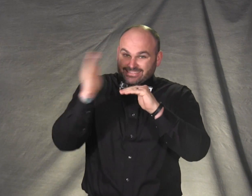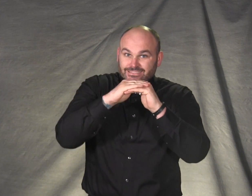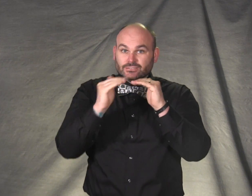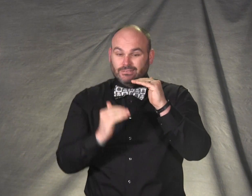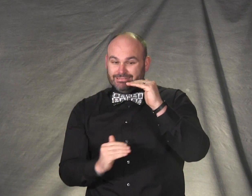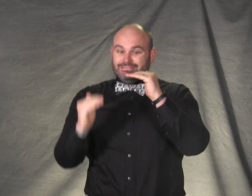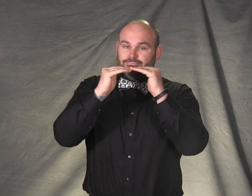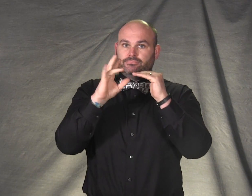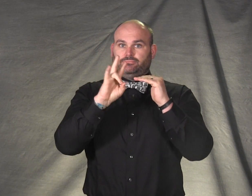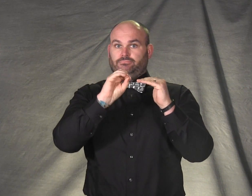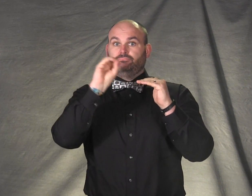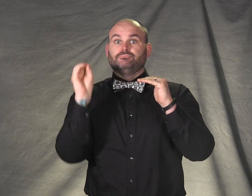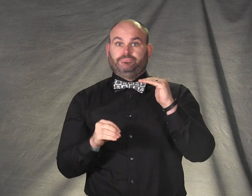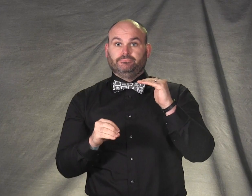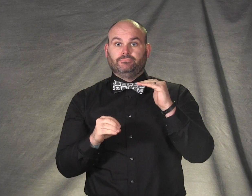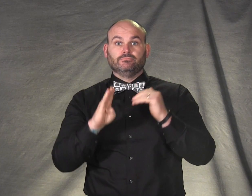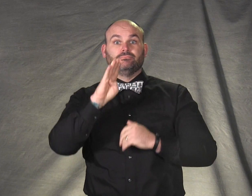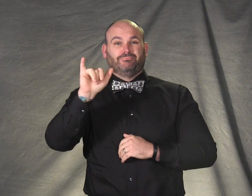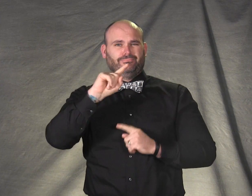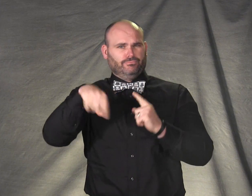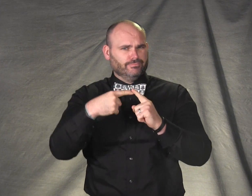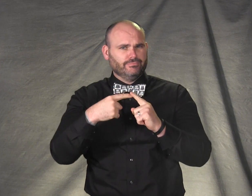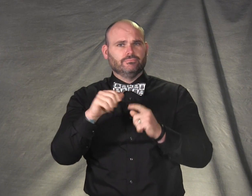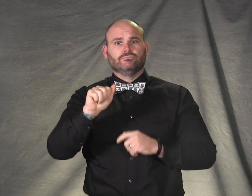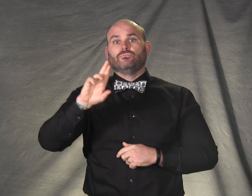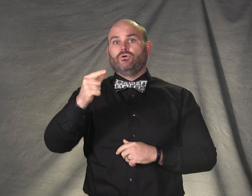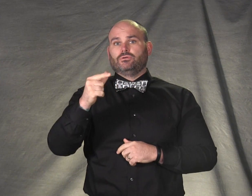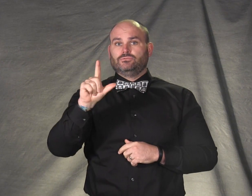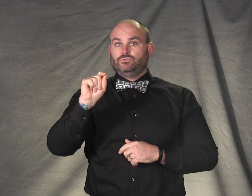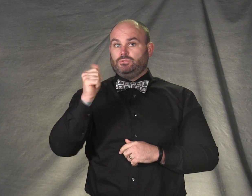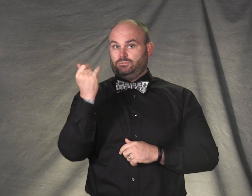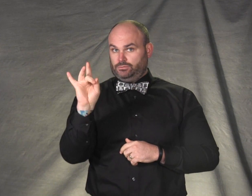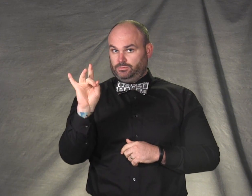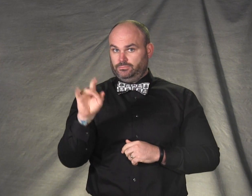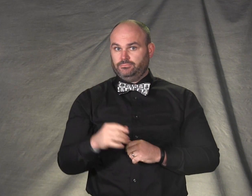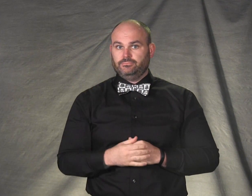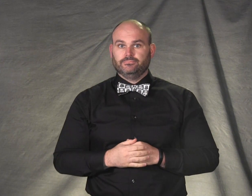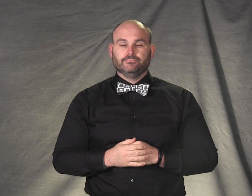to at least seven percent by August 2018.